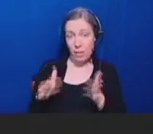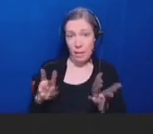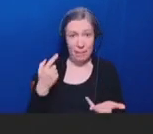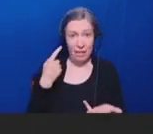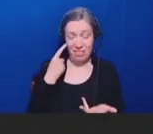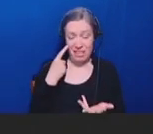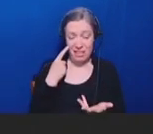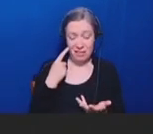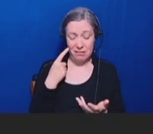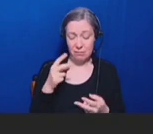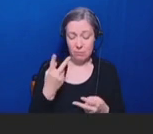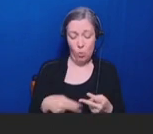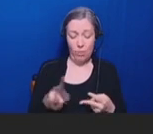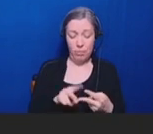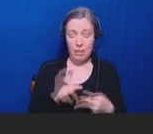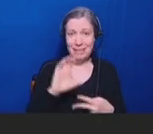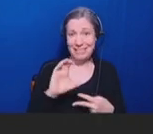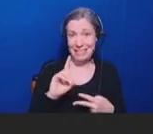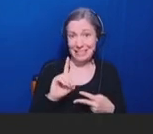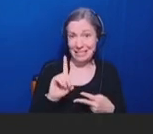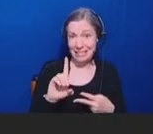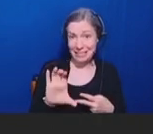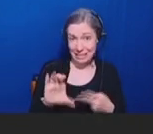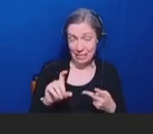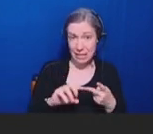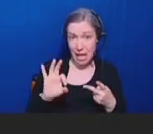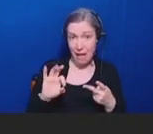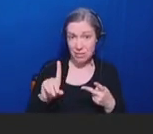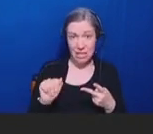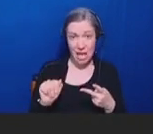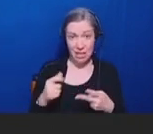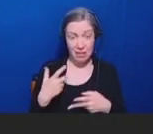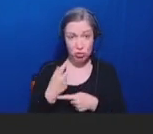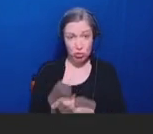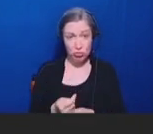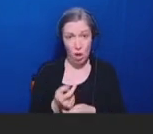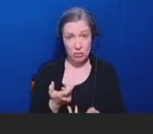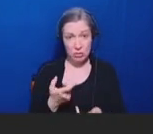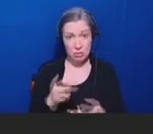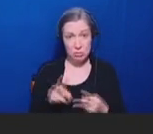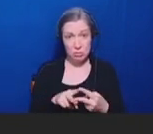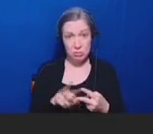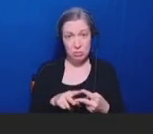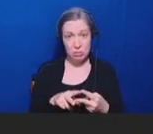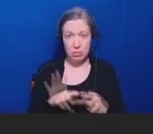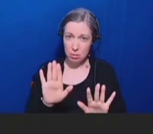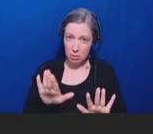or have a high degree of trust in that. And so, this is I think is actually probably the hardest recommendation to implement because